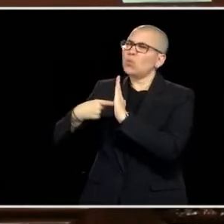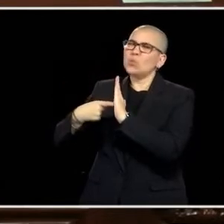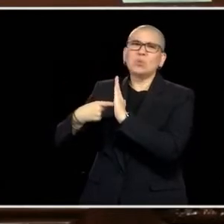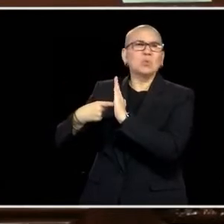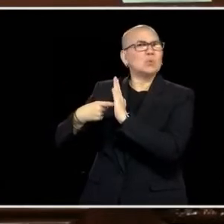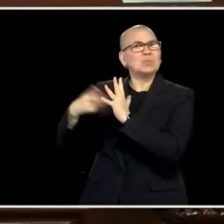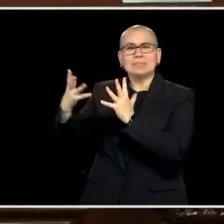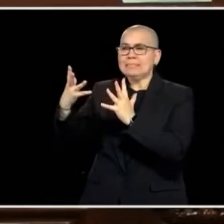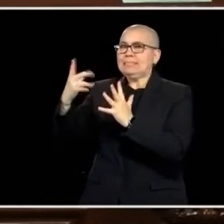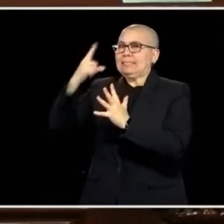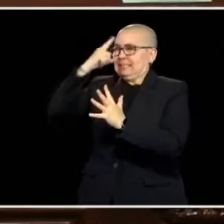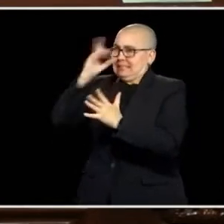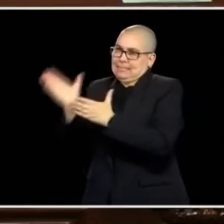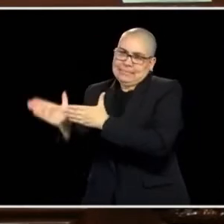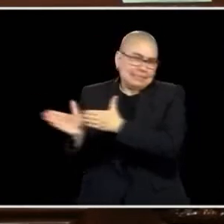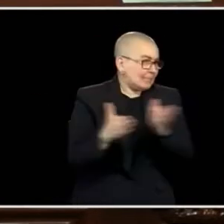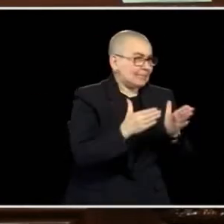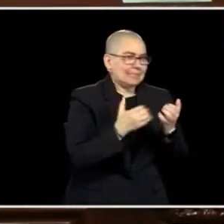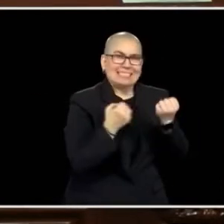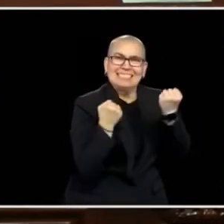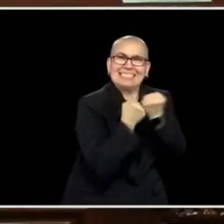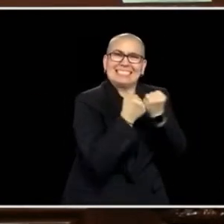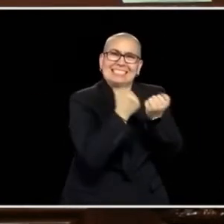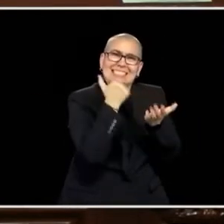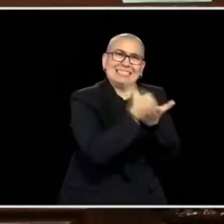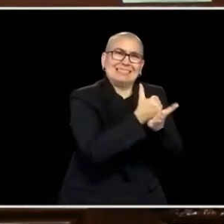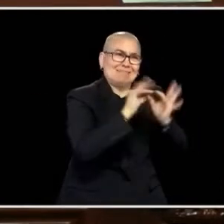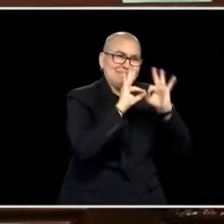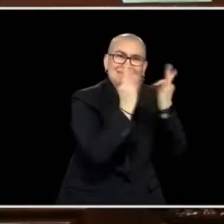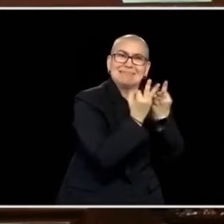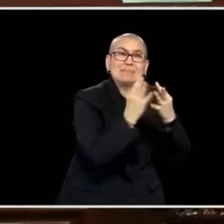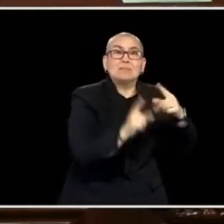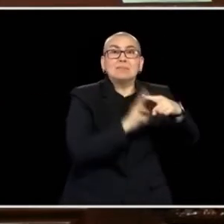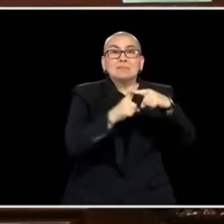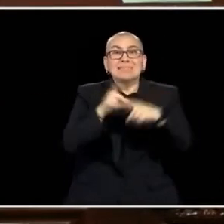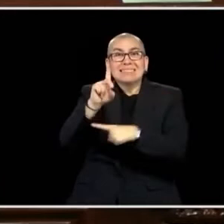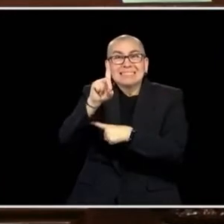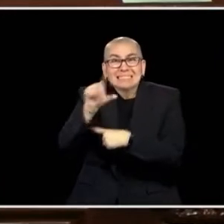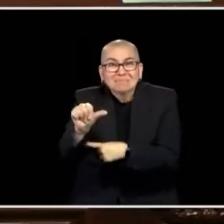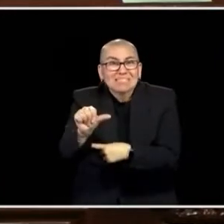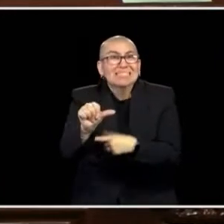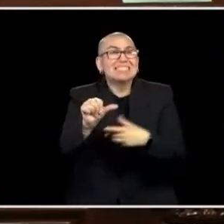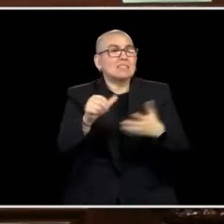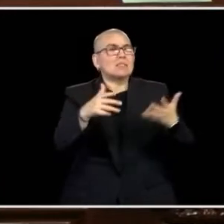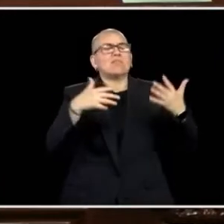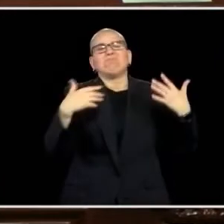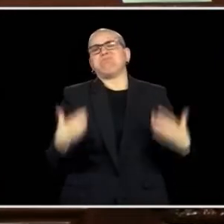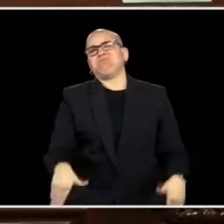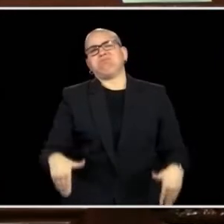HELP OUR FAMILY, OUR FRIENDS, OUR NEIGHBORS WITH DISABILITIES, LIVE FULFILLING AND INTEREST LIVES. I'VE HAD THE PRIVILEGE OF